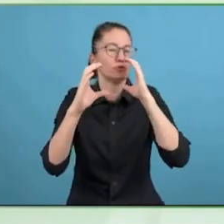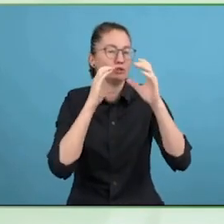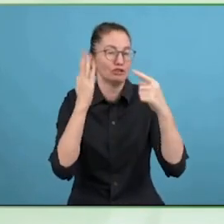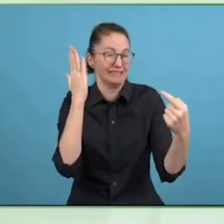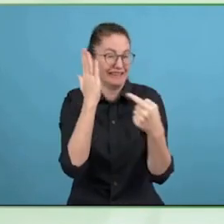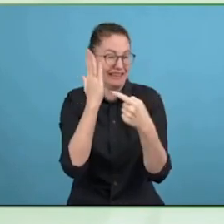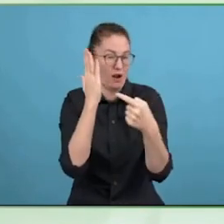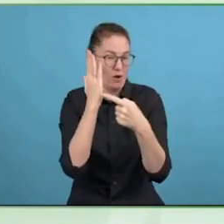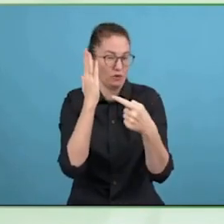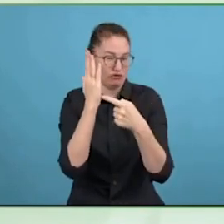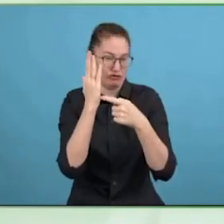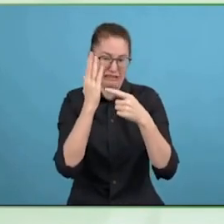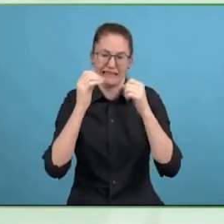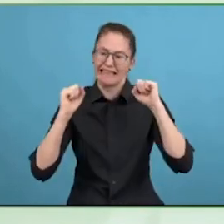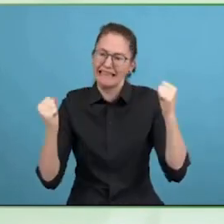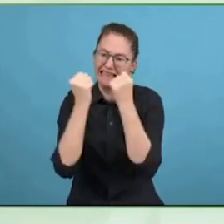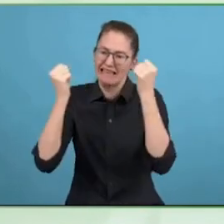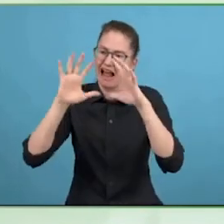Governance and HR and so on.